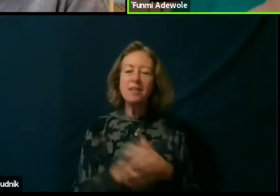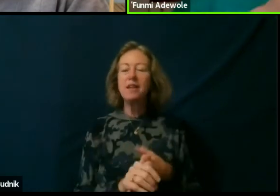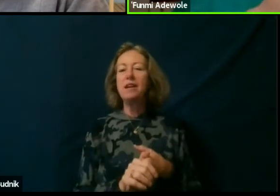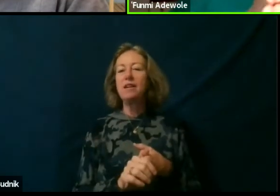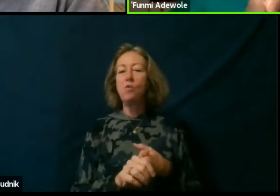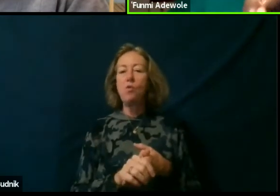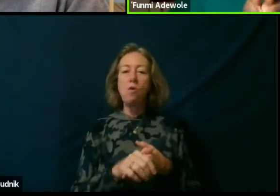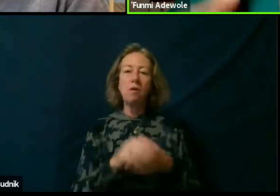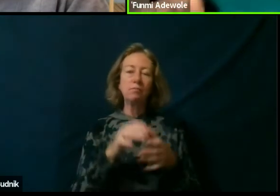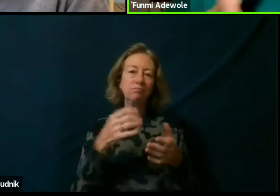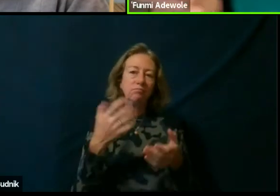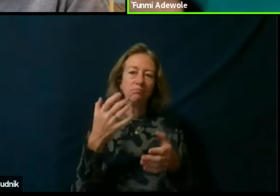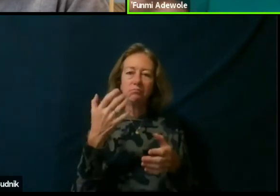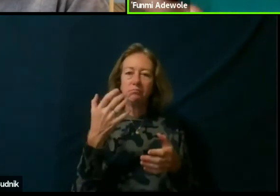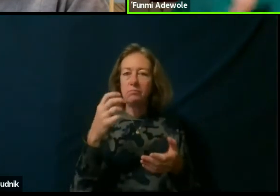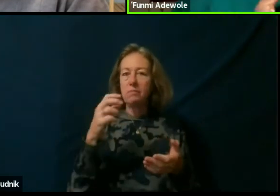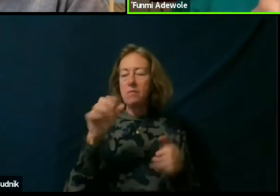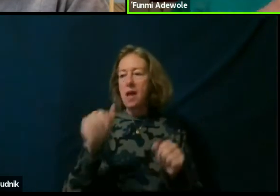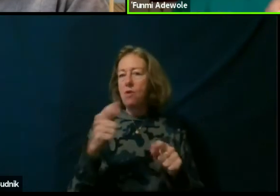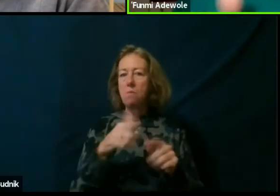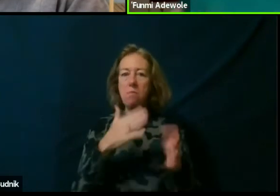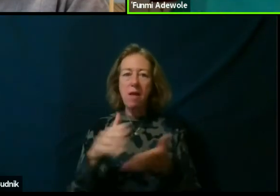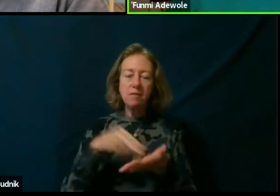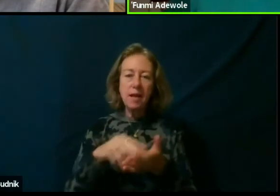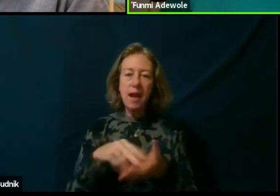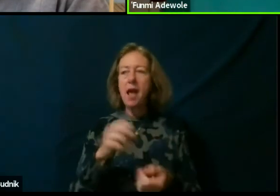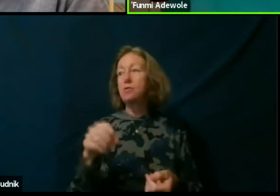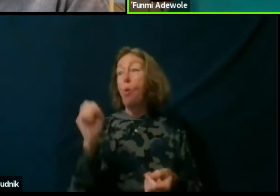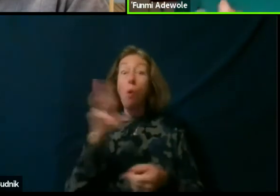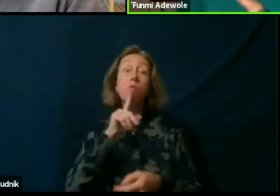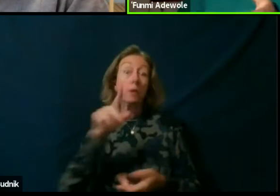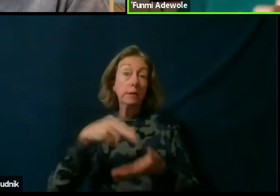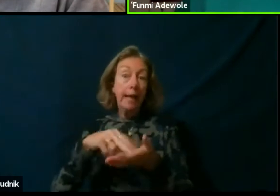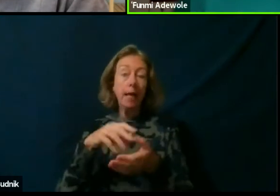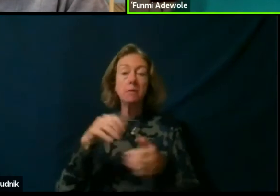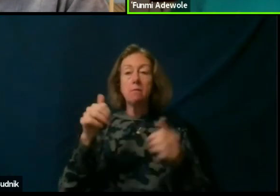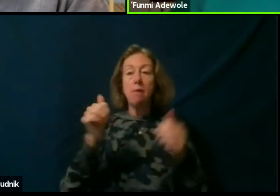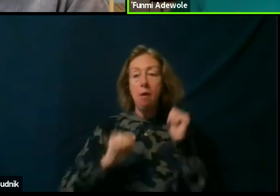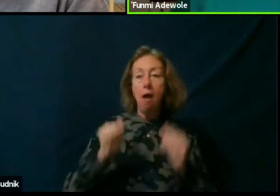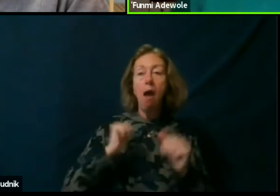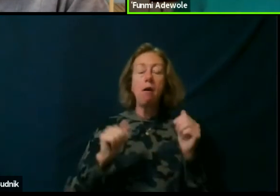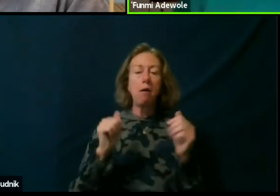or you learn to dance or to act. It is easier to get people to train you